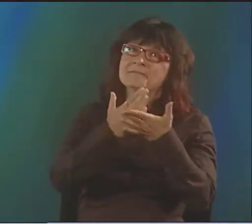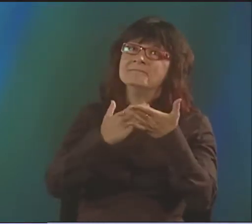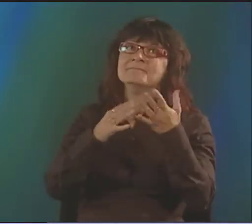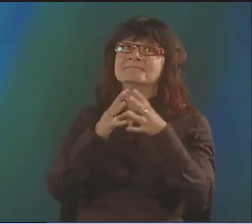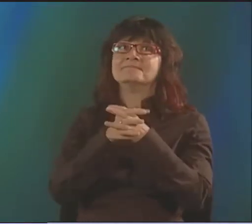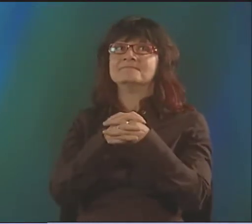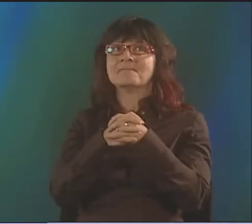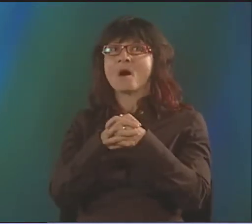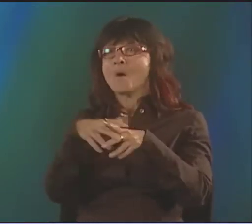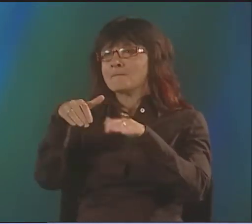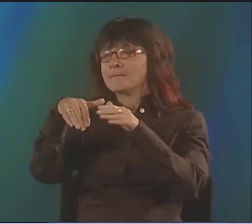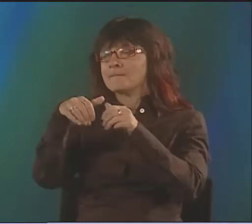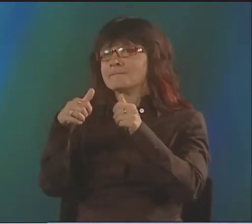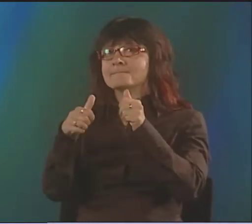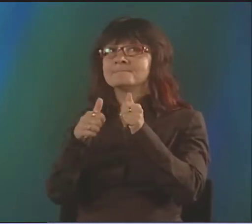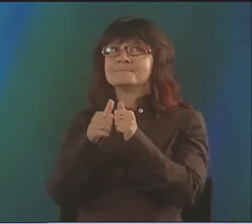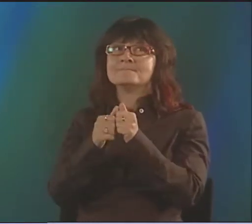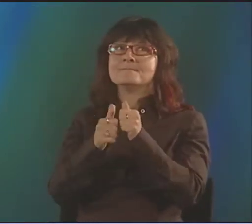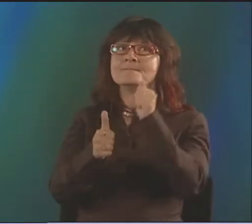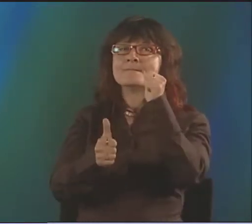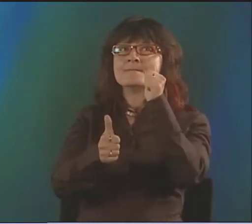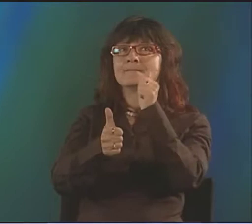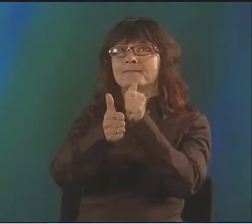I'M INFLUENCED BY IDEAS.